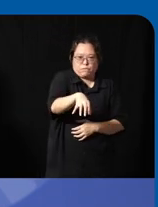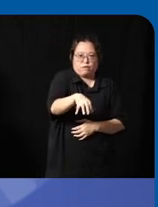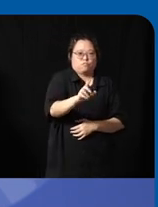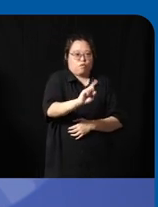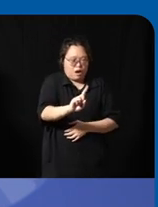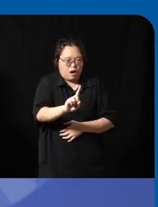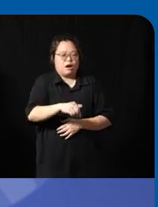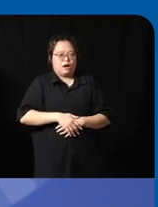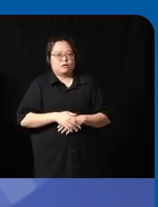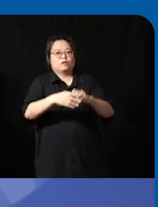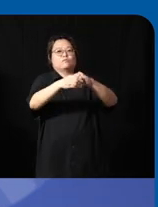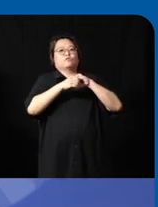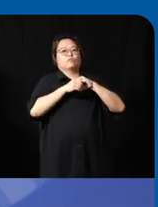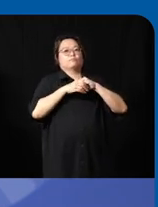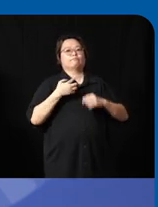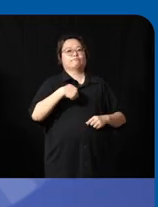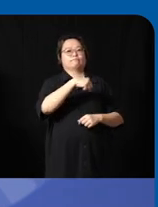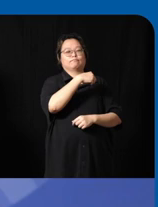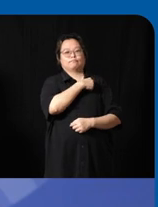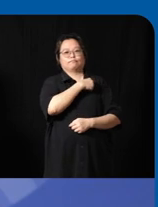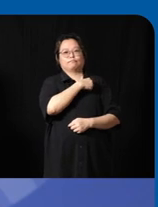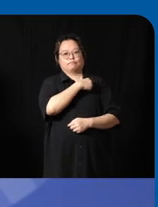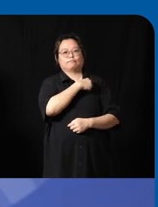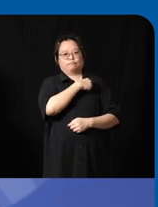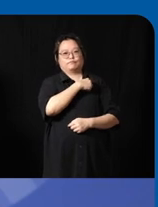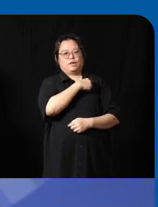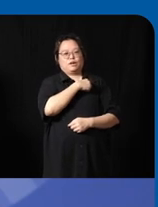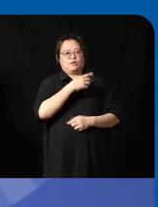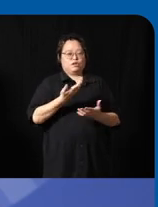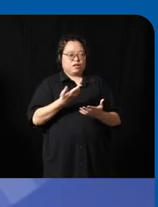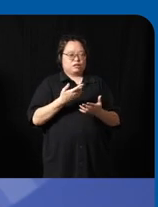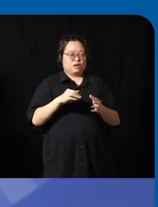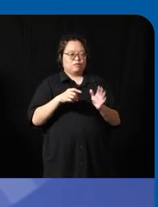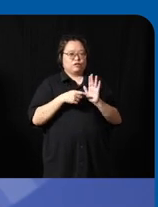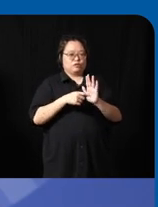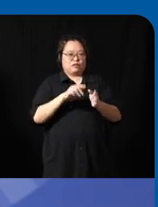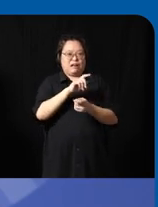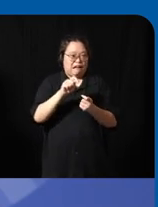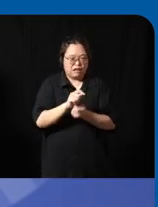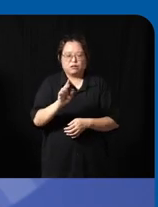only owned by us and we only show the special distribution so we didn't share that to uh